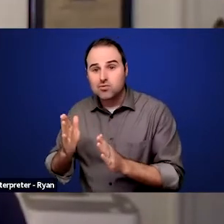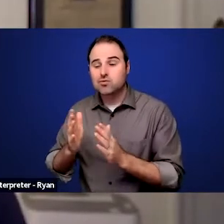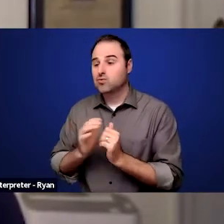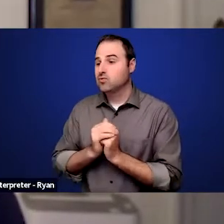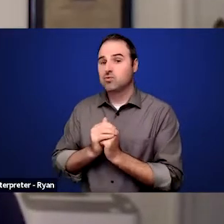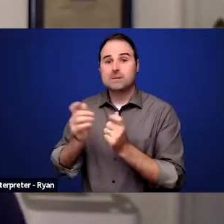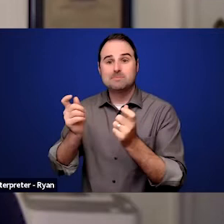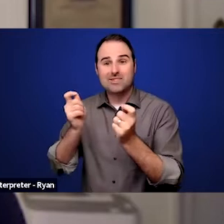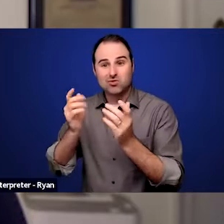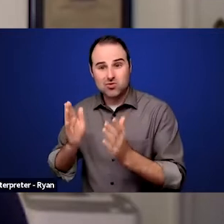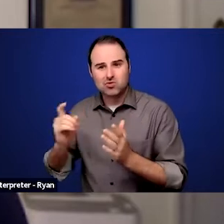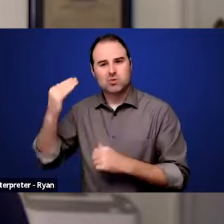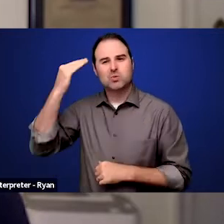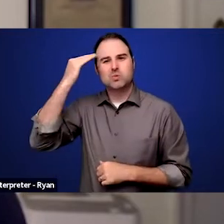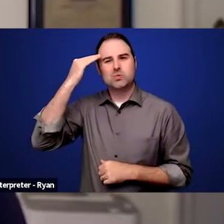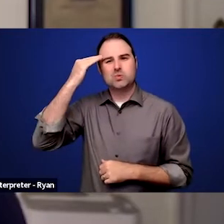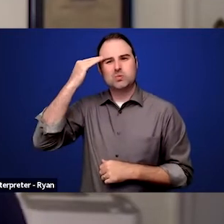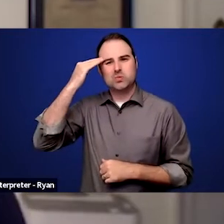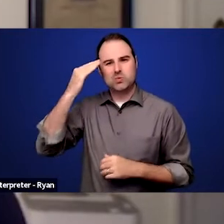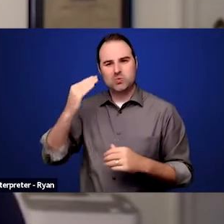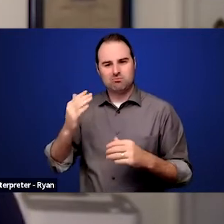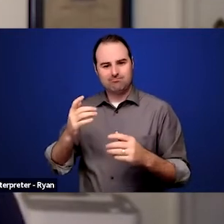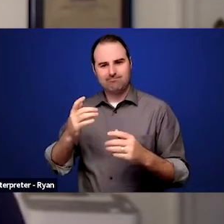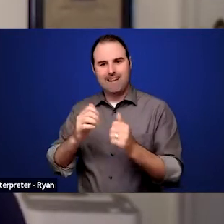about things like accommodations that a student may need,